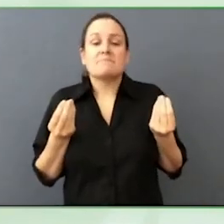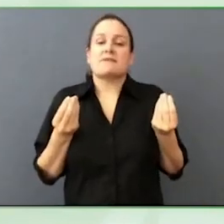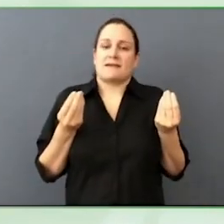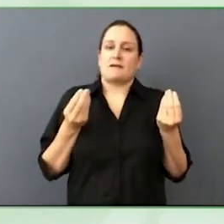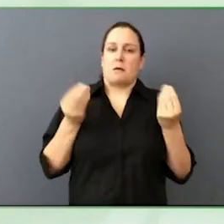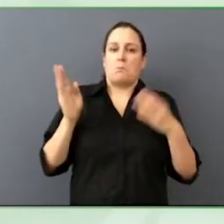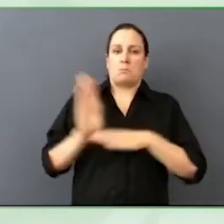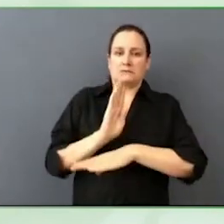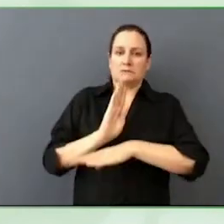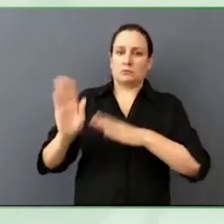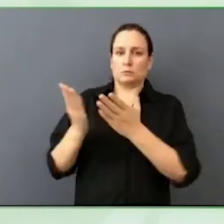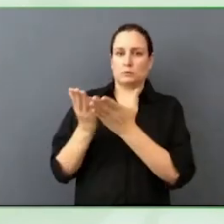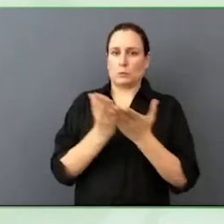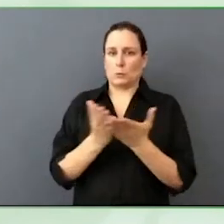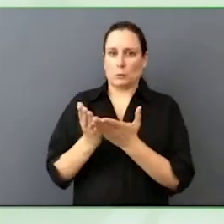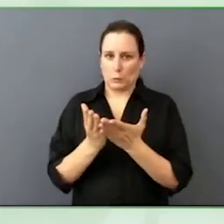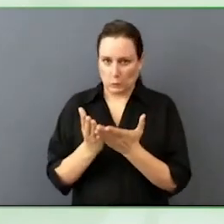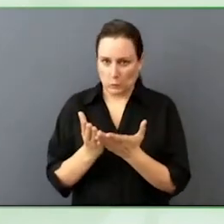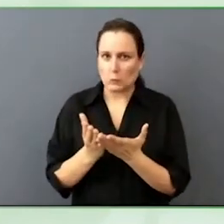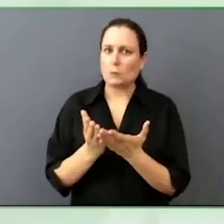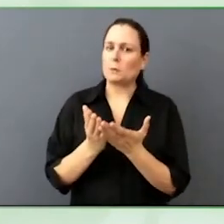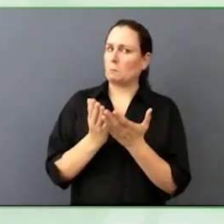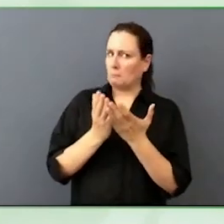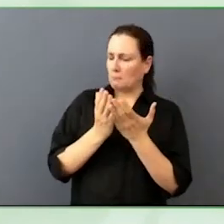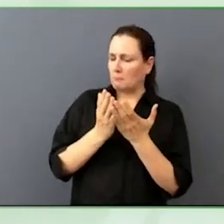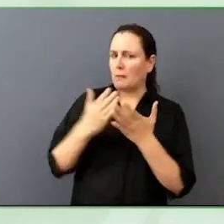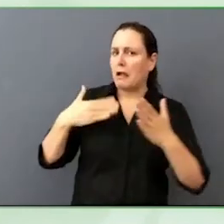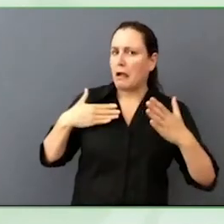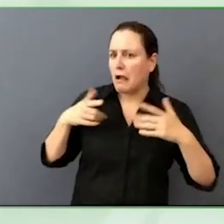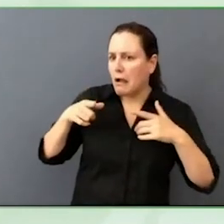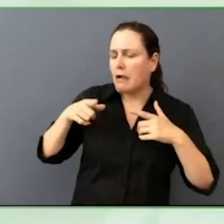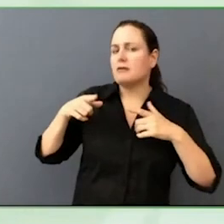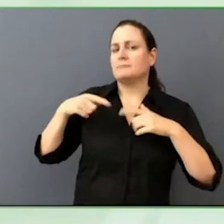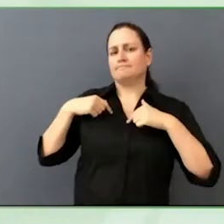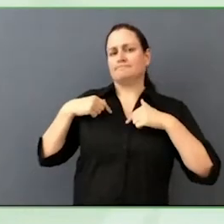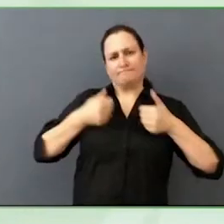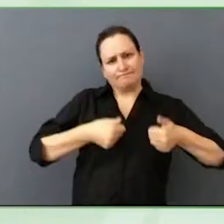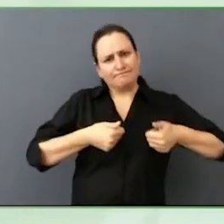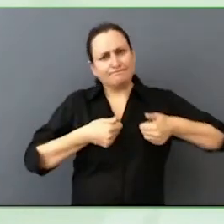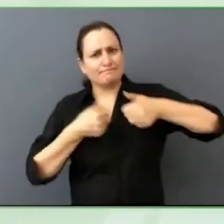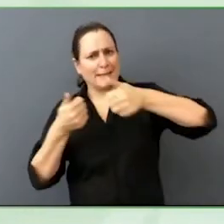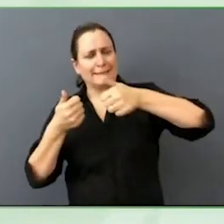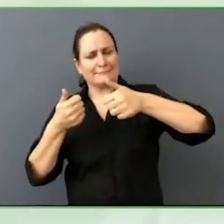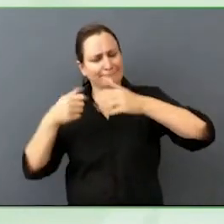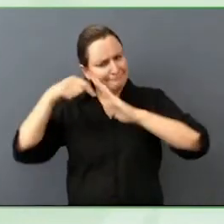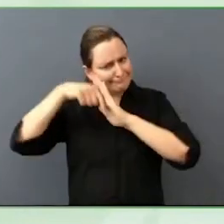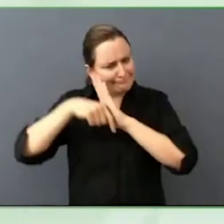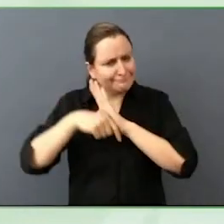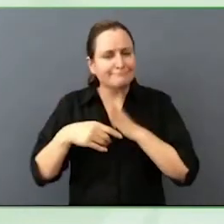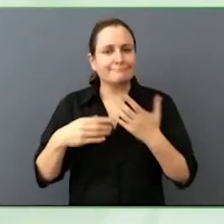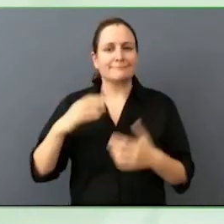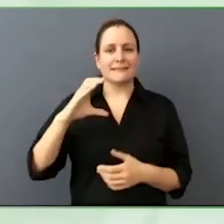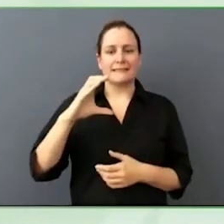and decided to go back because I loved the culture. Cisco Systems is a country -- company that really cares about its employees.